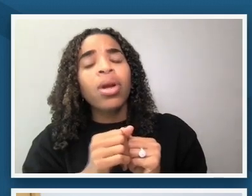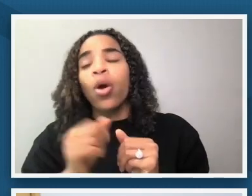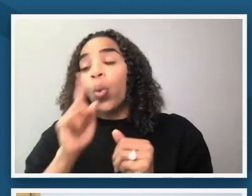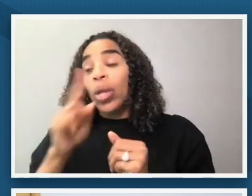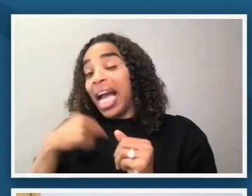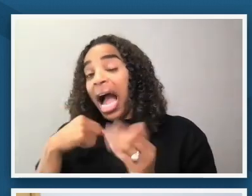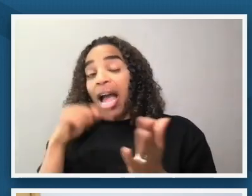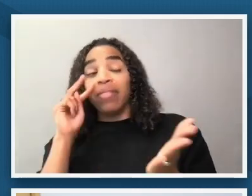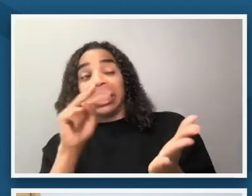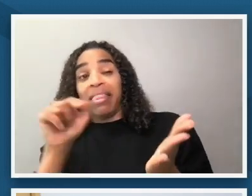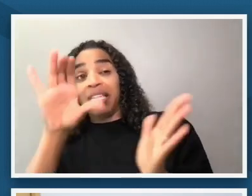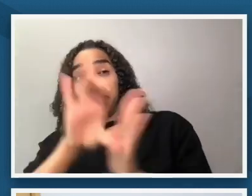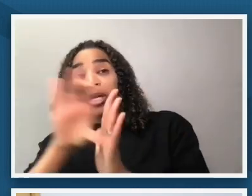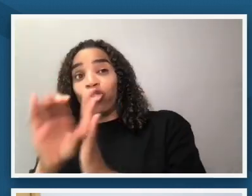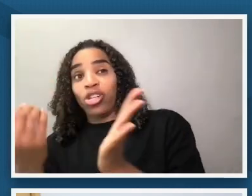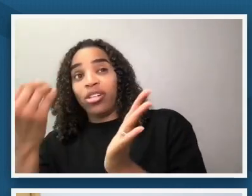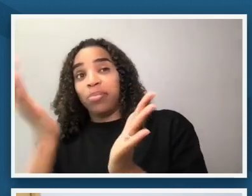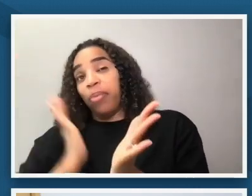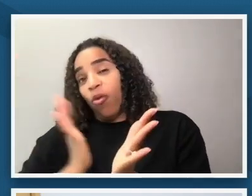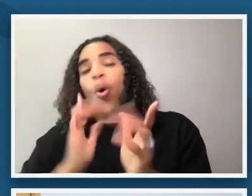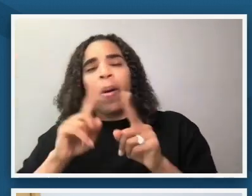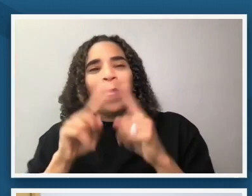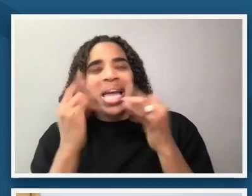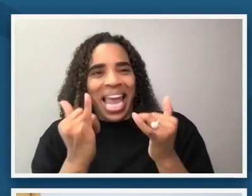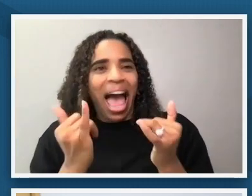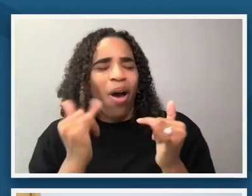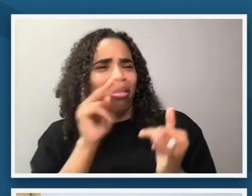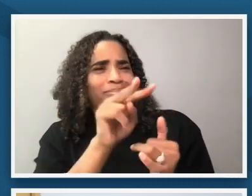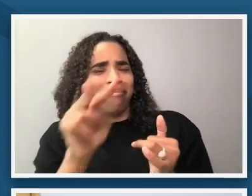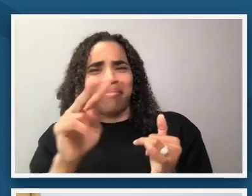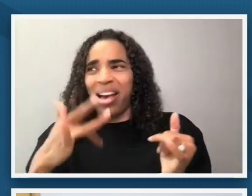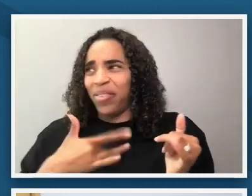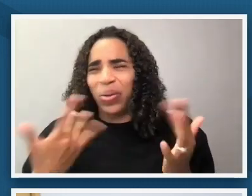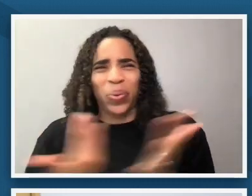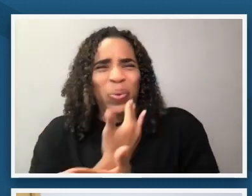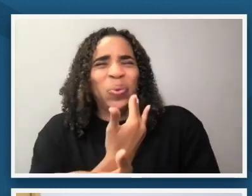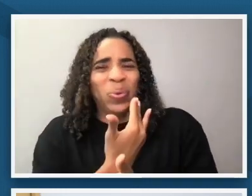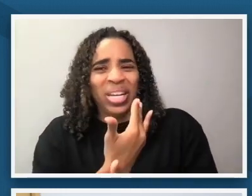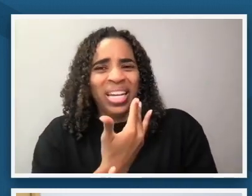approaching it with in this space here